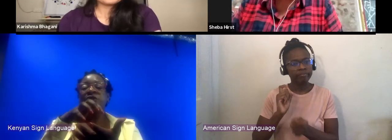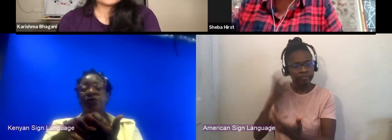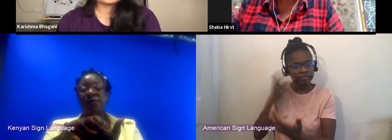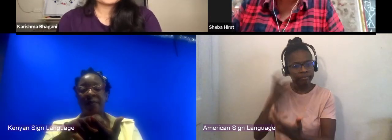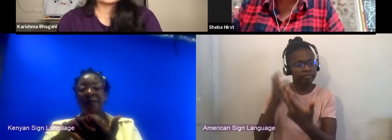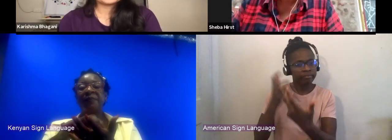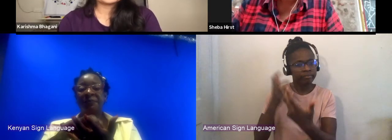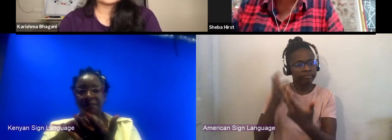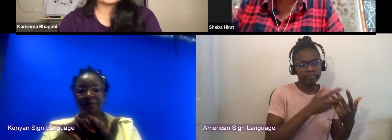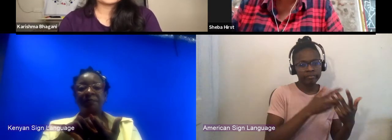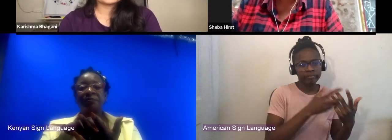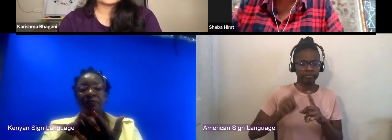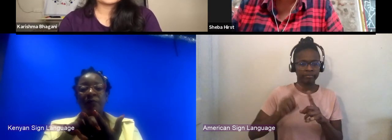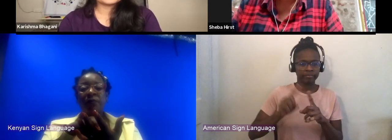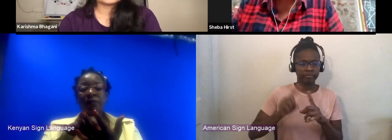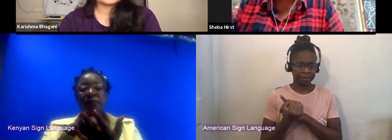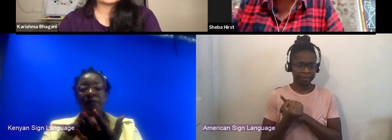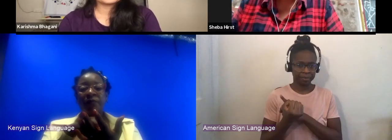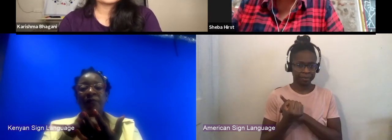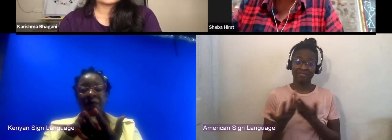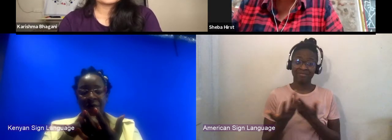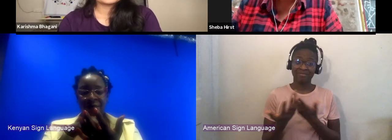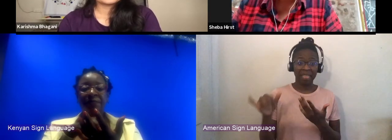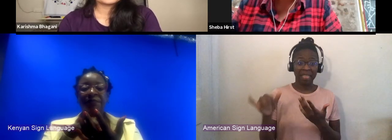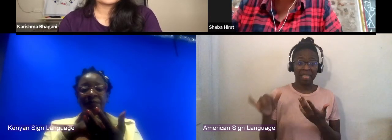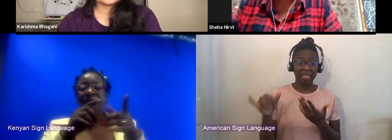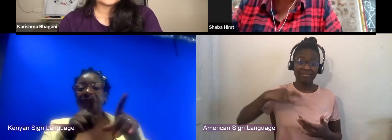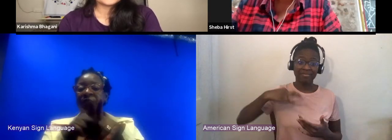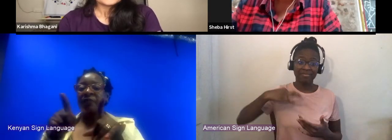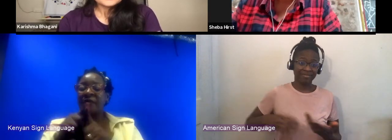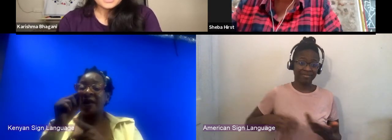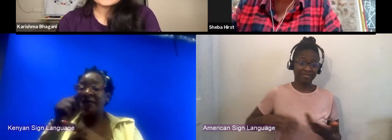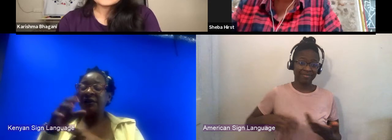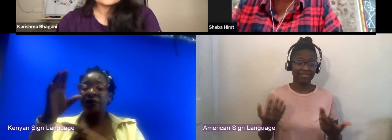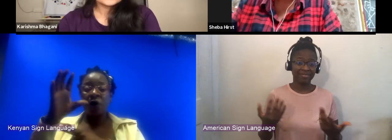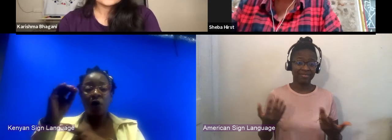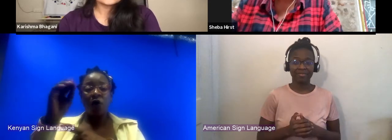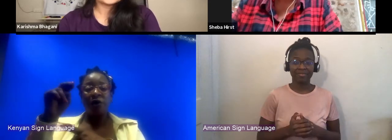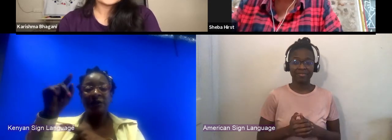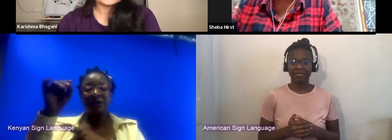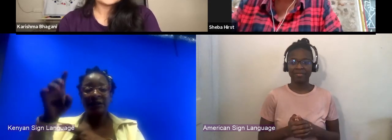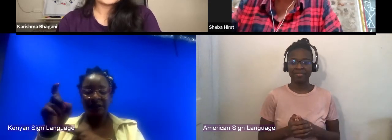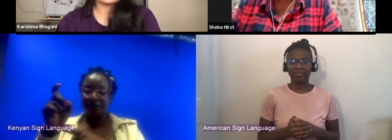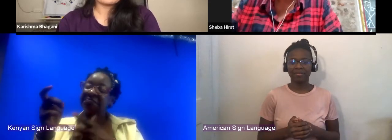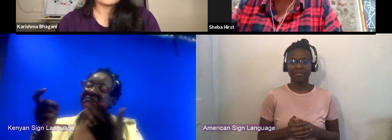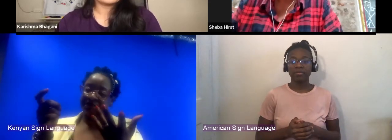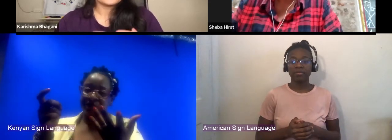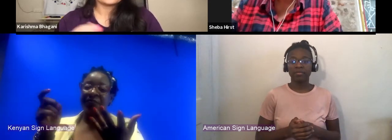of an asset in this particular context actually, yeah. Yeah, I'd love to hear you speak a little bit more about that